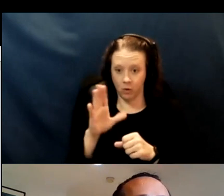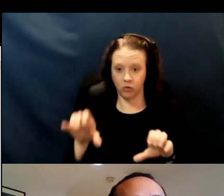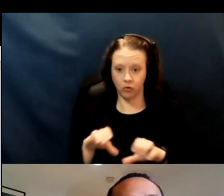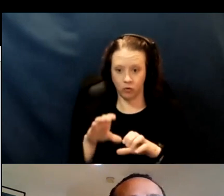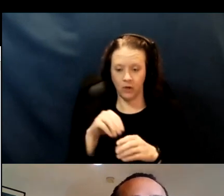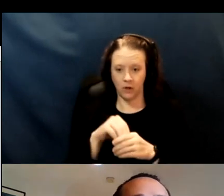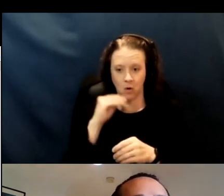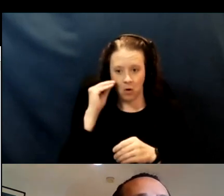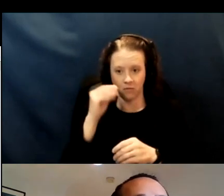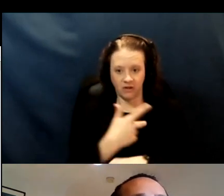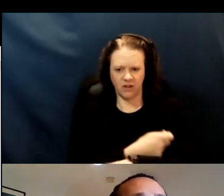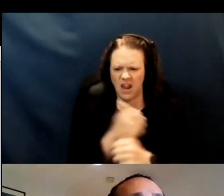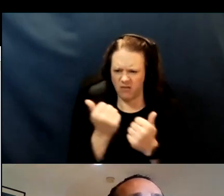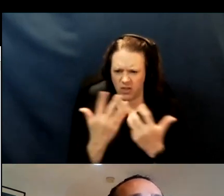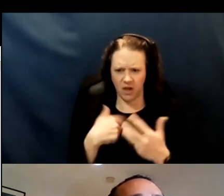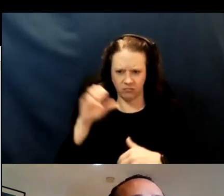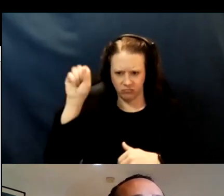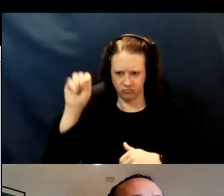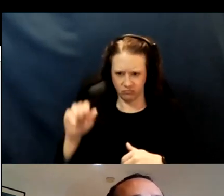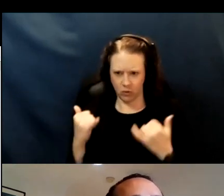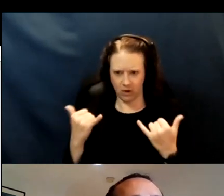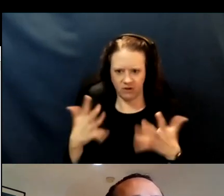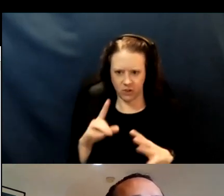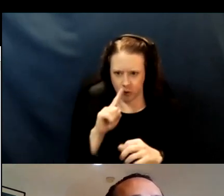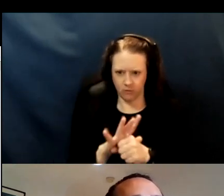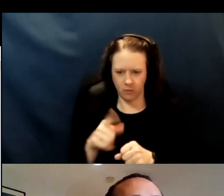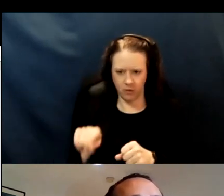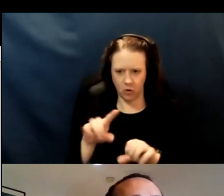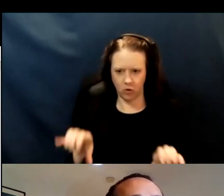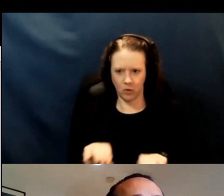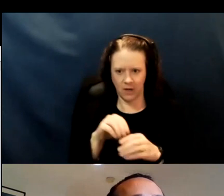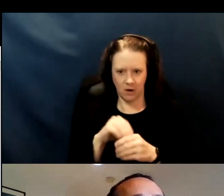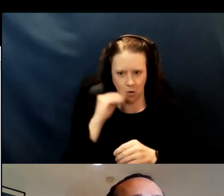All of the ones that I'm gonna read off have confirmed that they are doing in-home vaccinations.